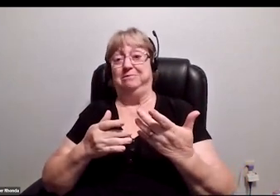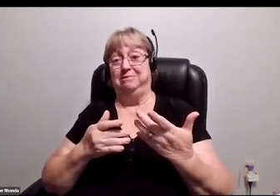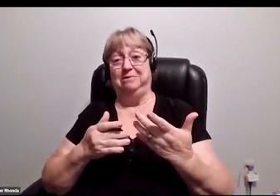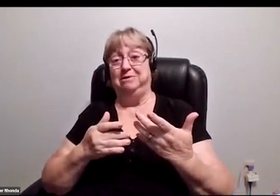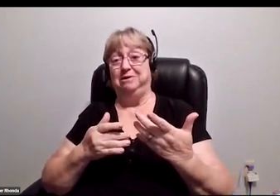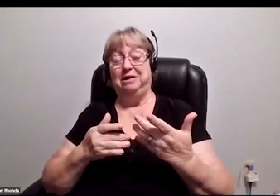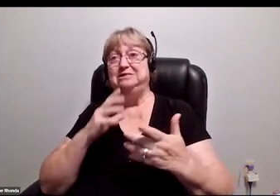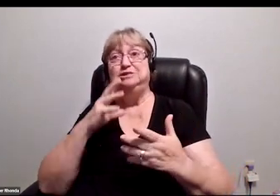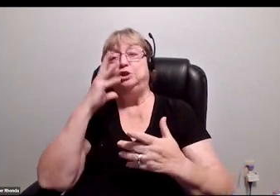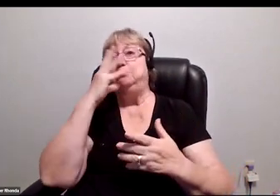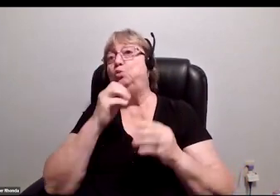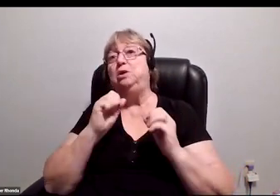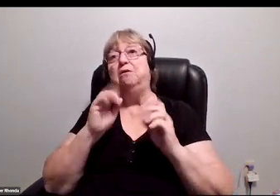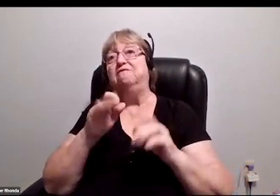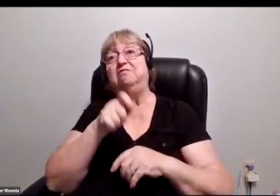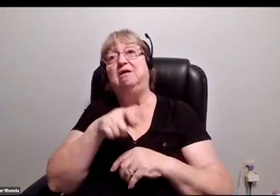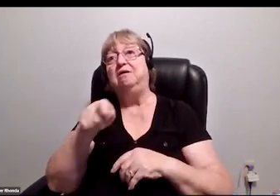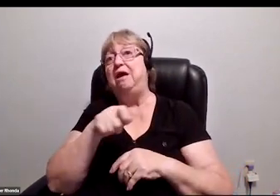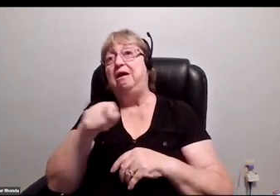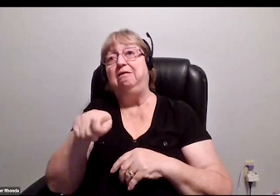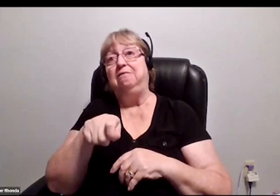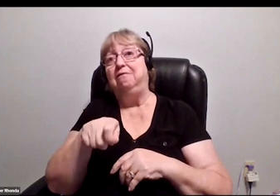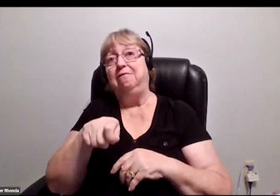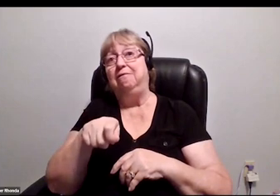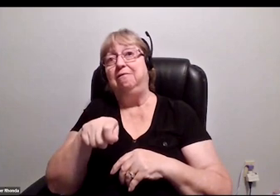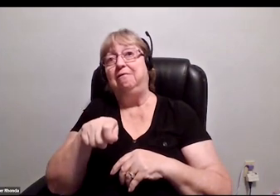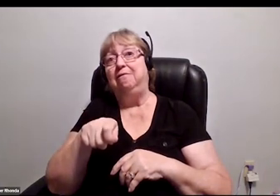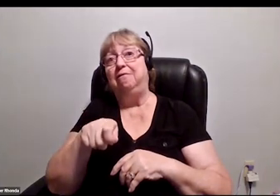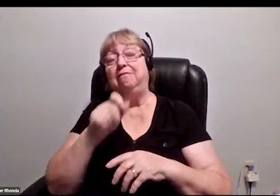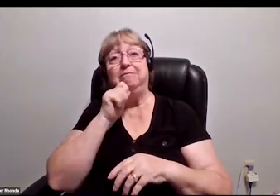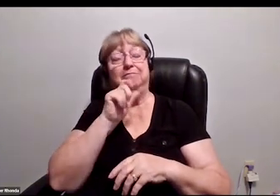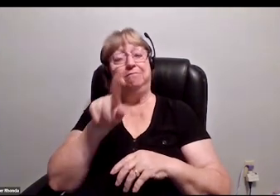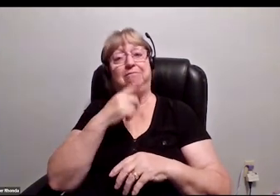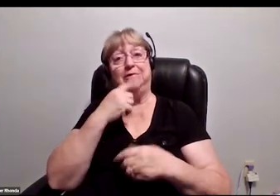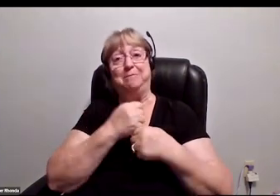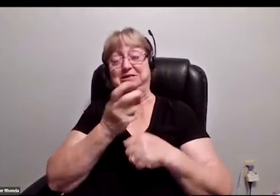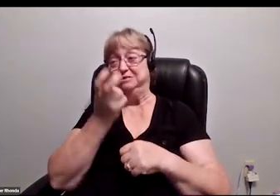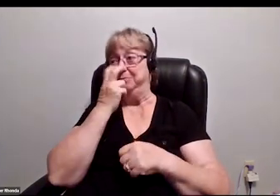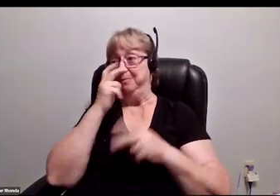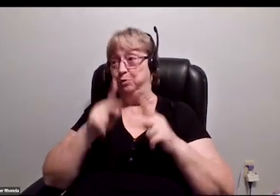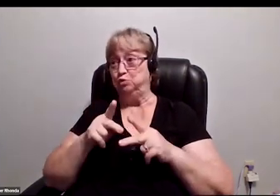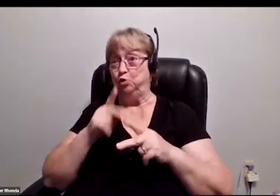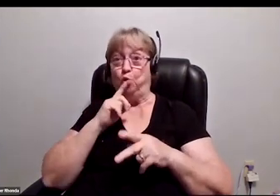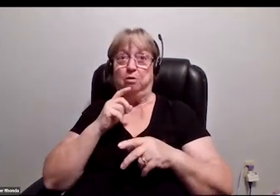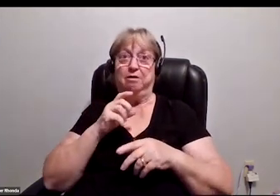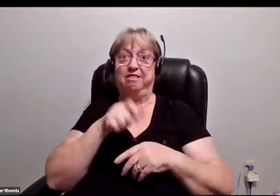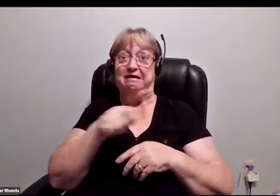The beauty of the cane is that not only does it make the blind person or the cane user feel